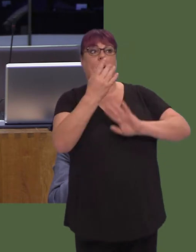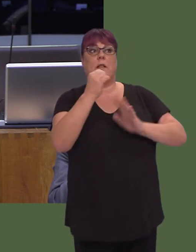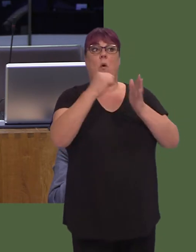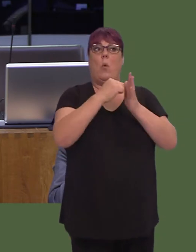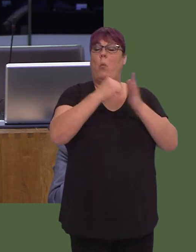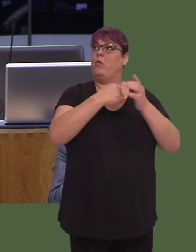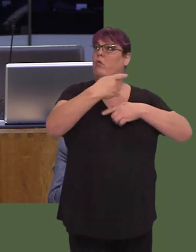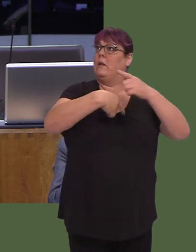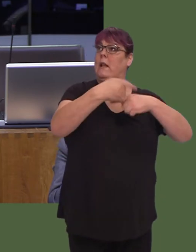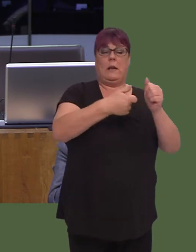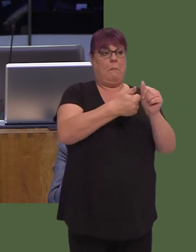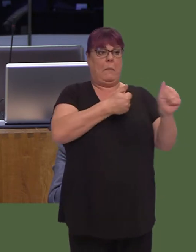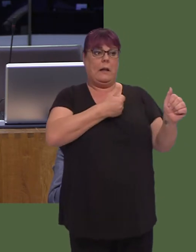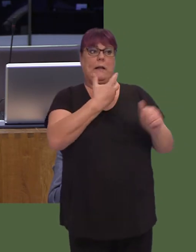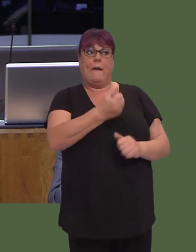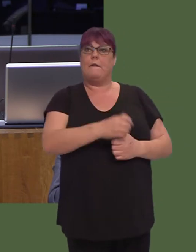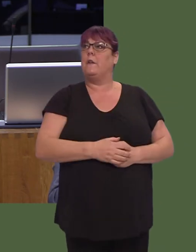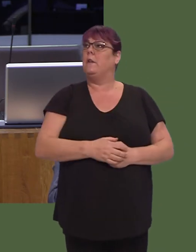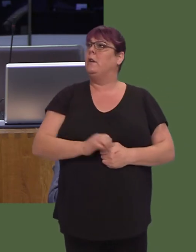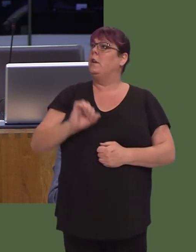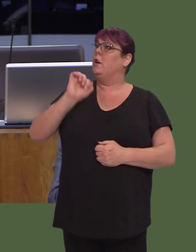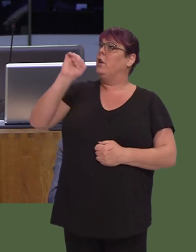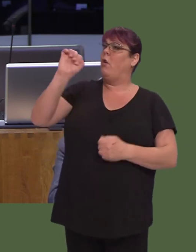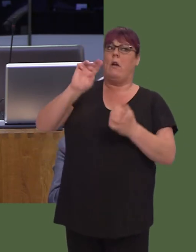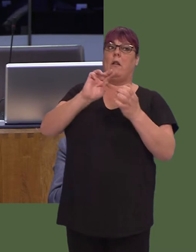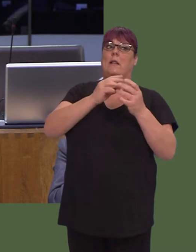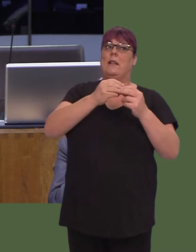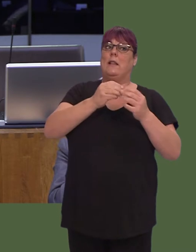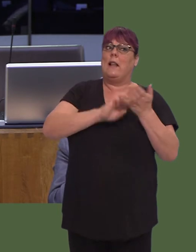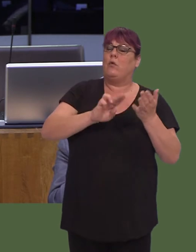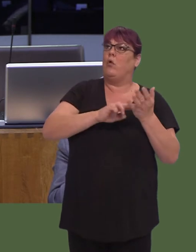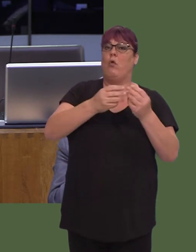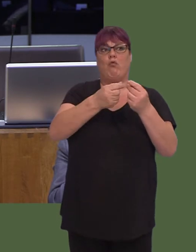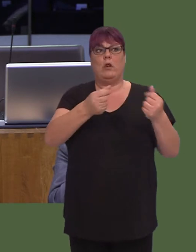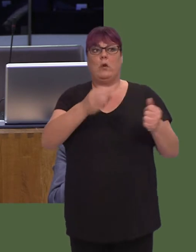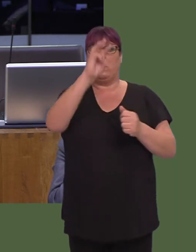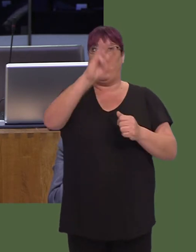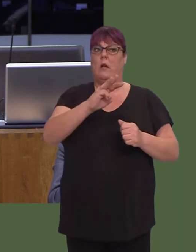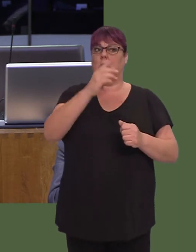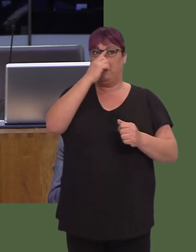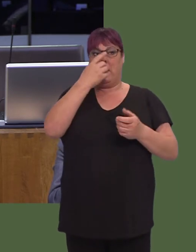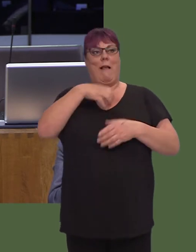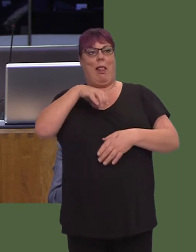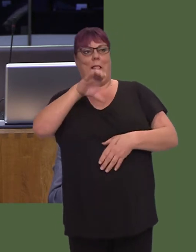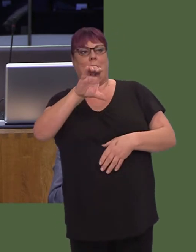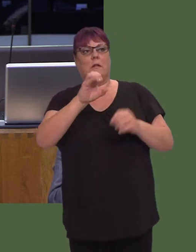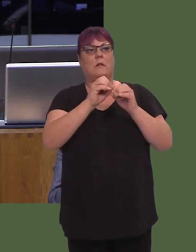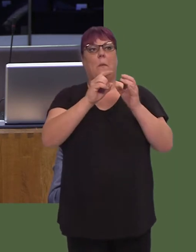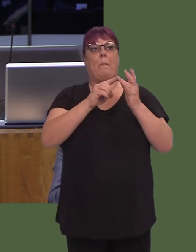Natural Resources Wales, which you oversee, gave a licence to a biomass incinerator neighbouring residential properties near Barry Dock.